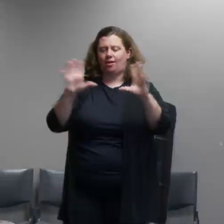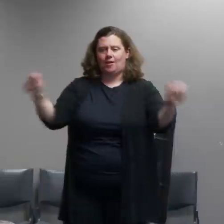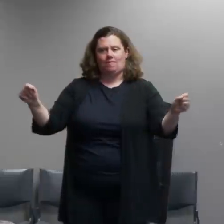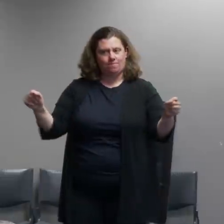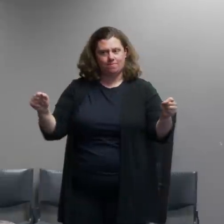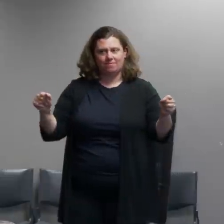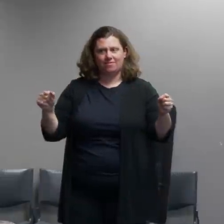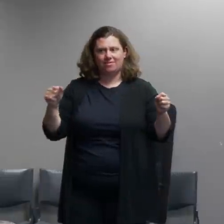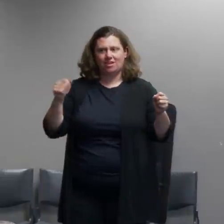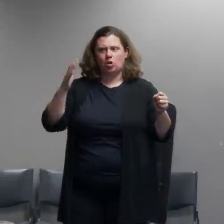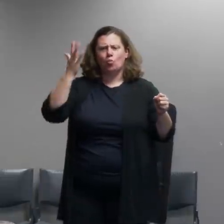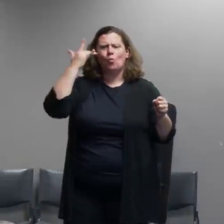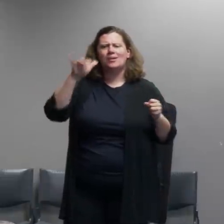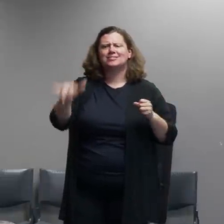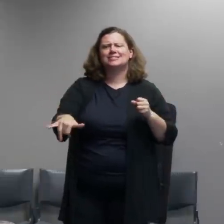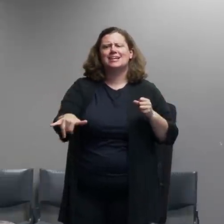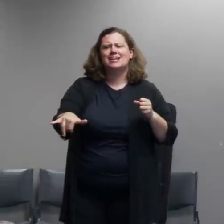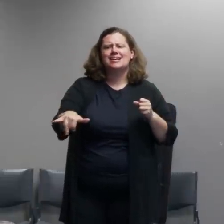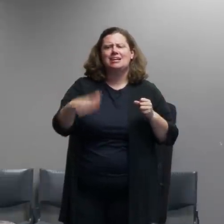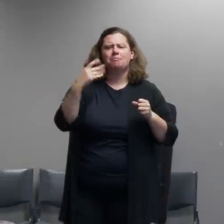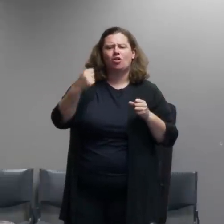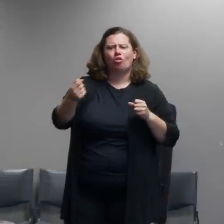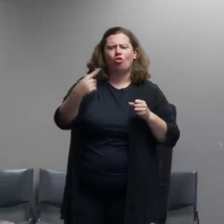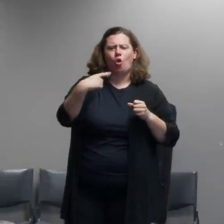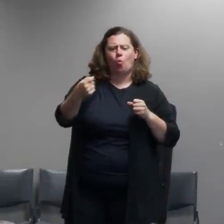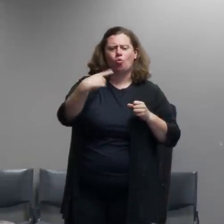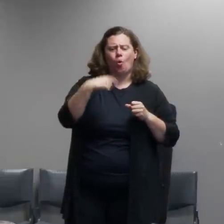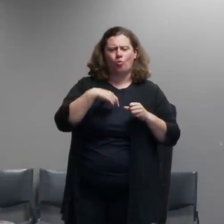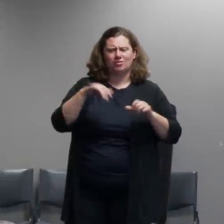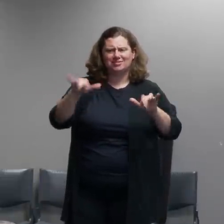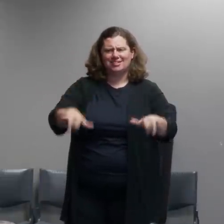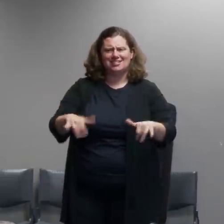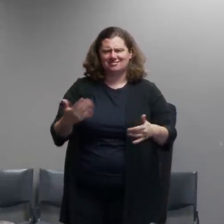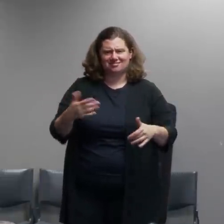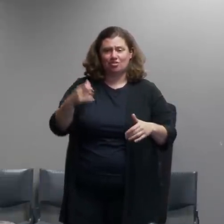to stay there but you know it's a matter of really all